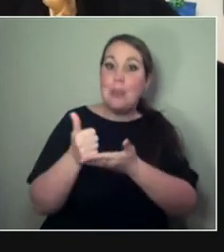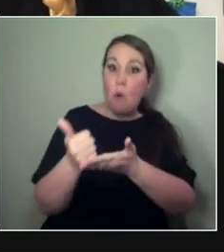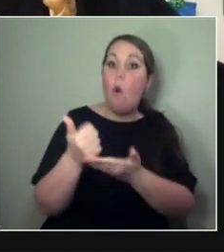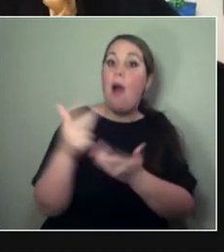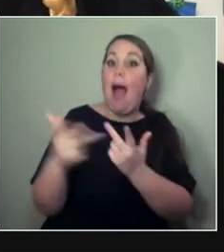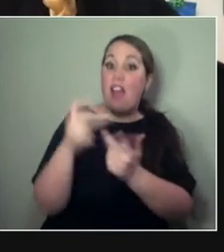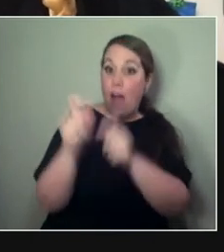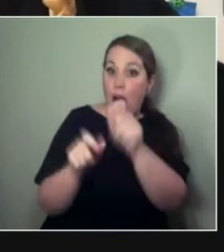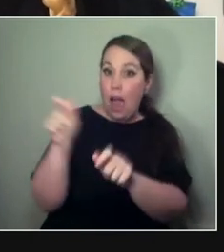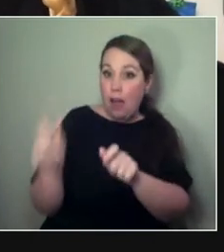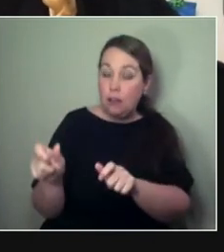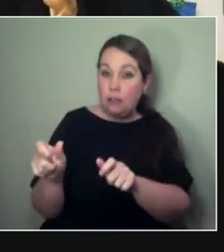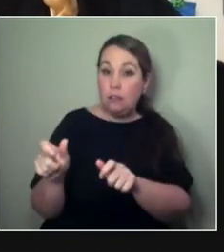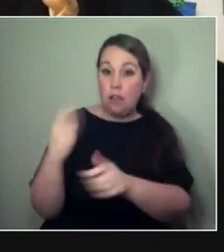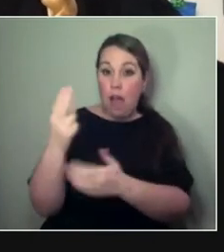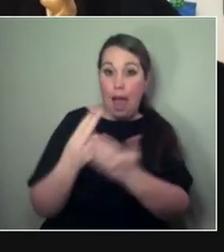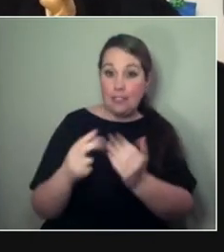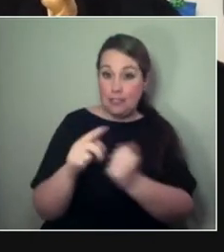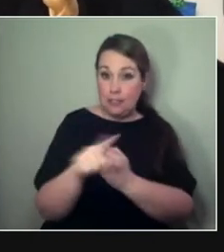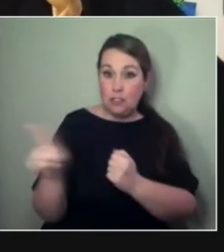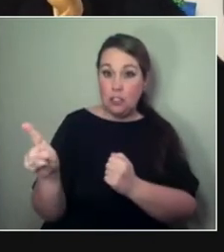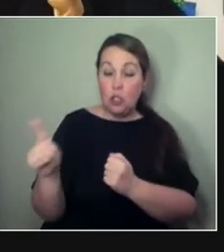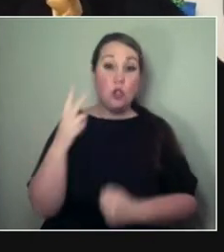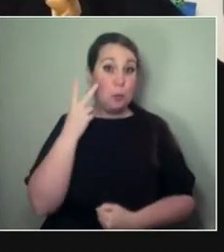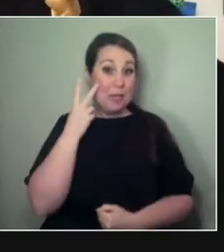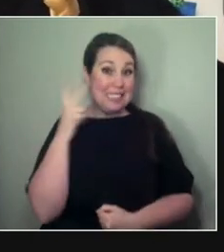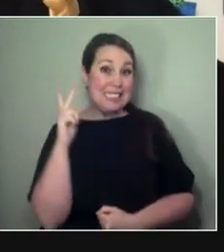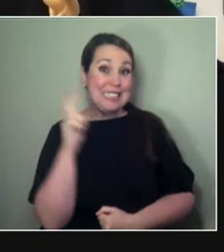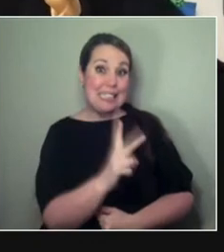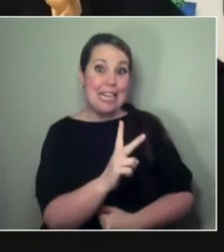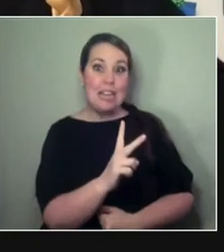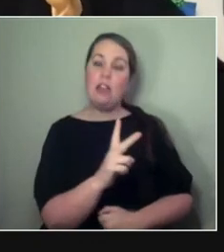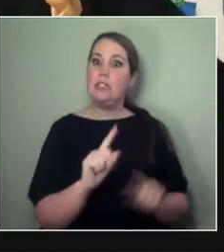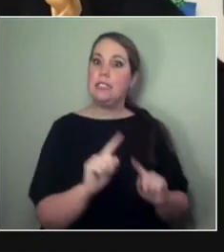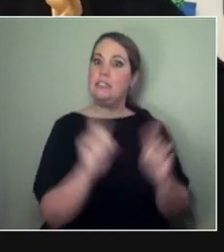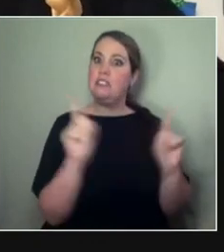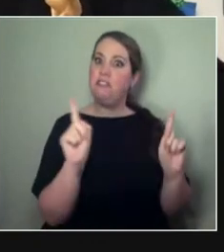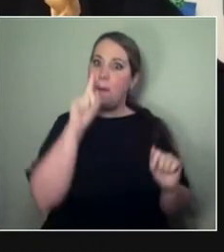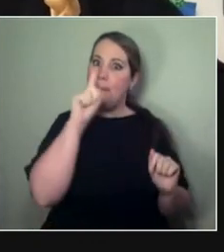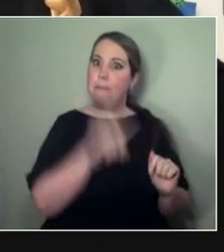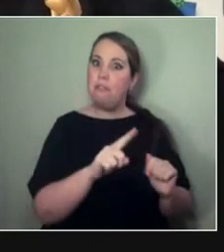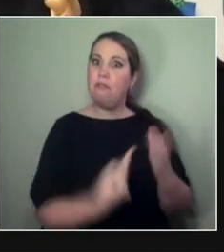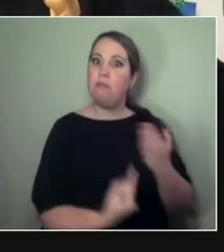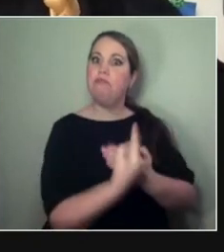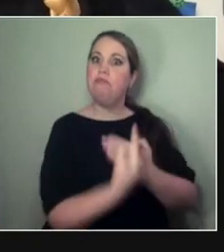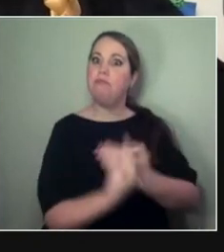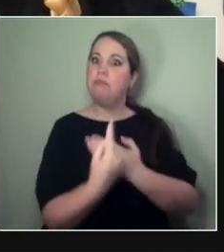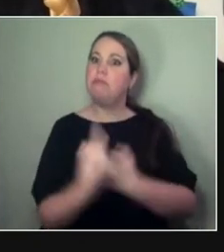that you're doing as a presenter? Or are you looking for different things from people